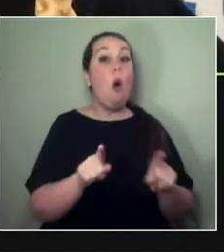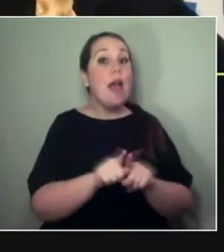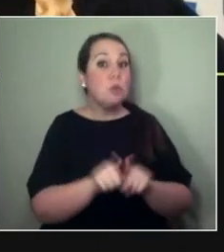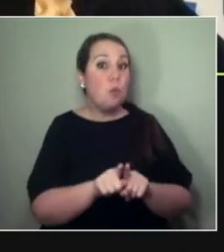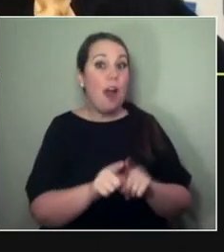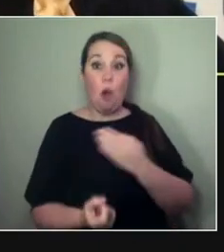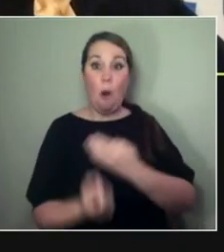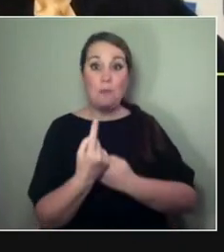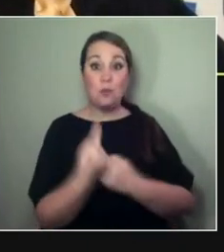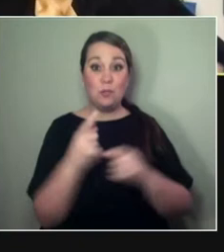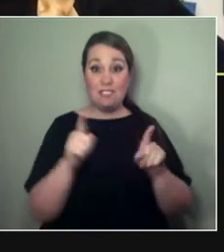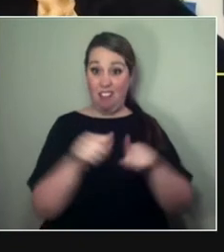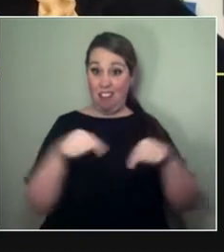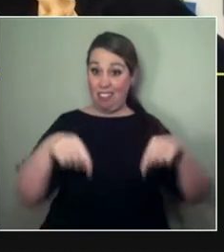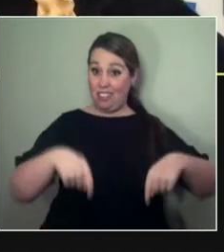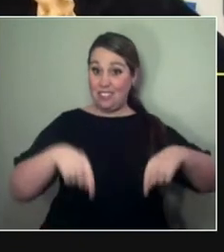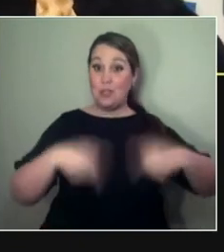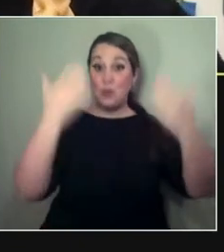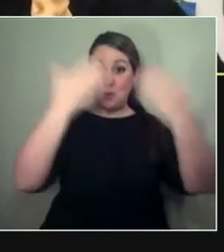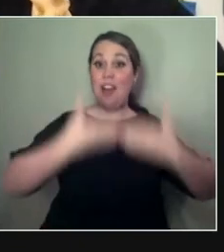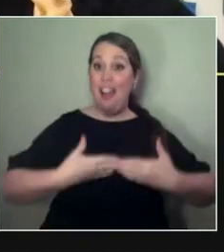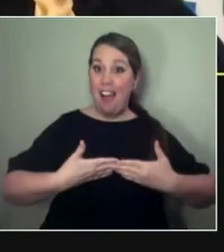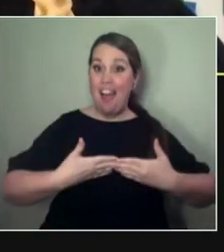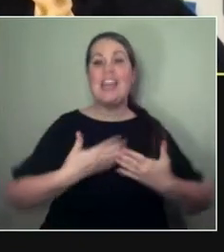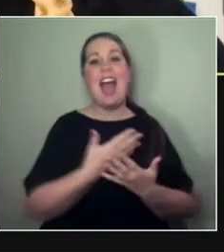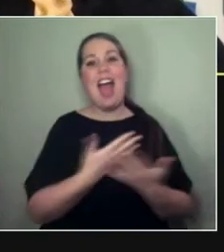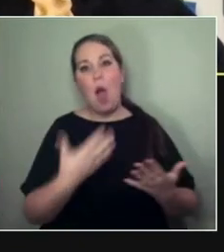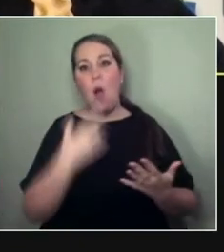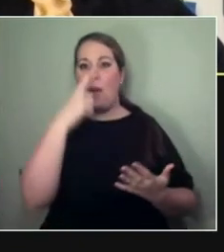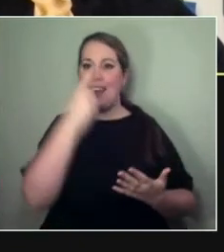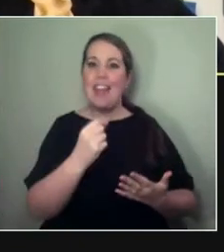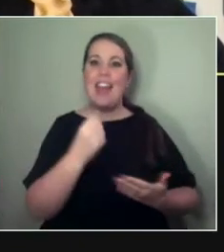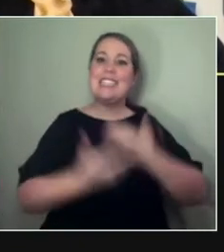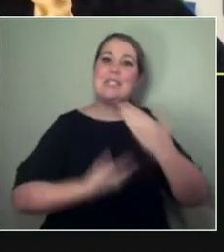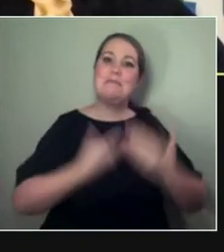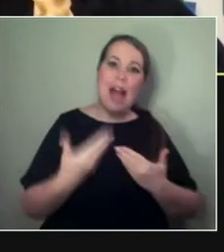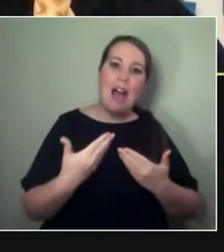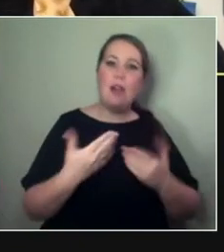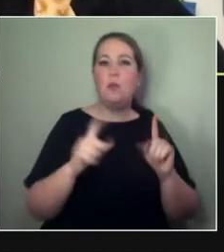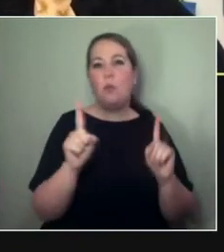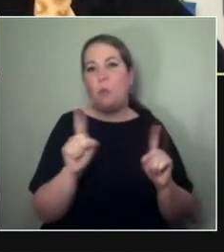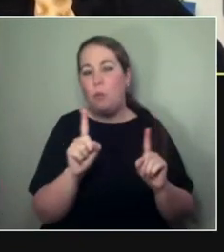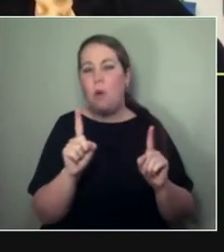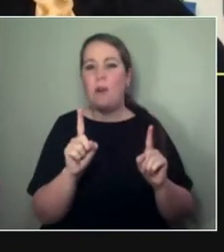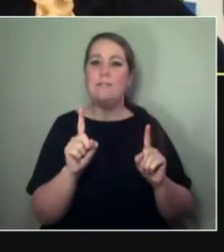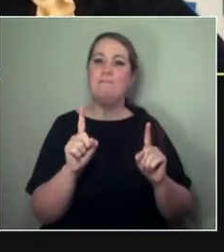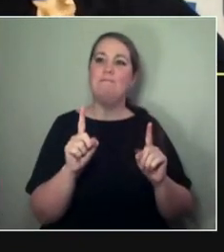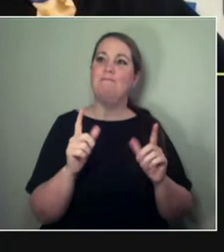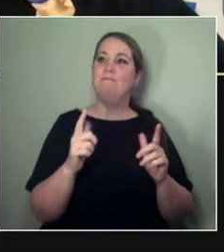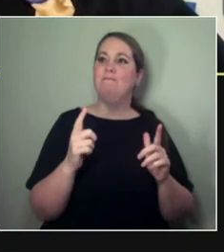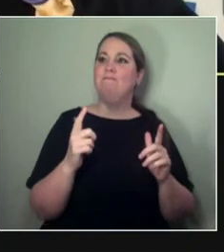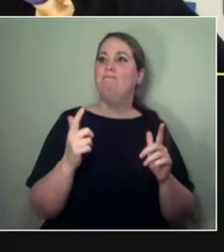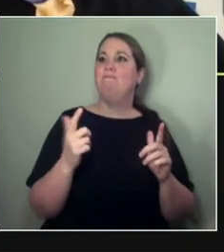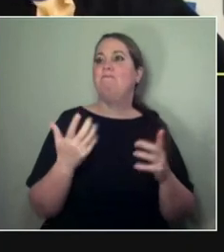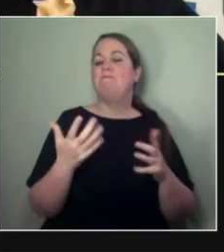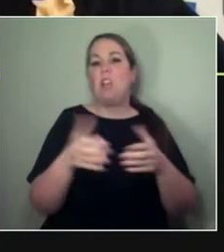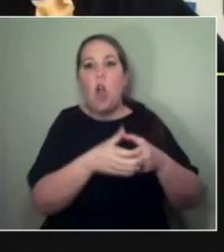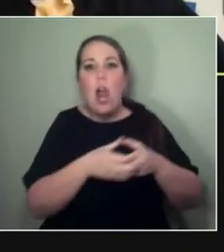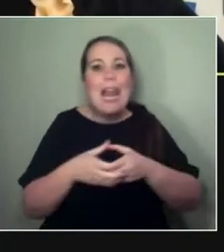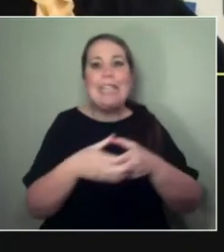to talk about how the Collective works and... ...yeah, just to kind of grow that community here.